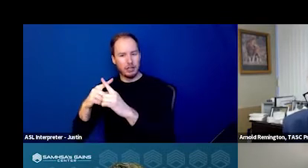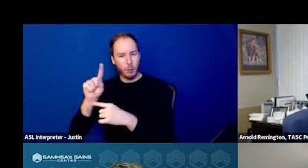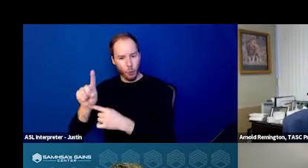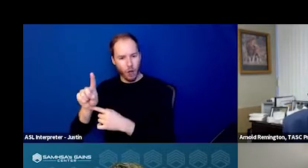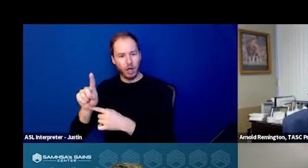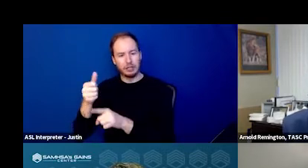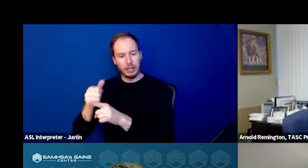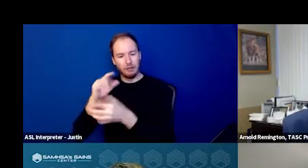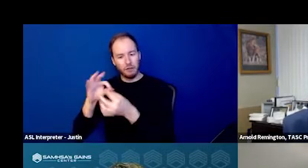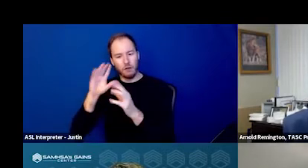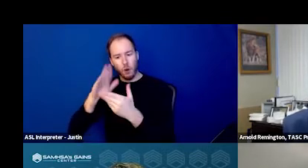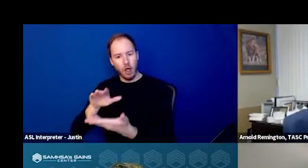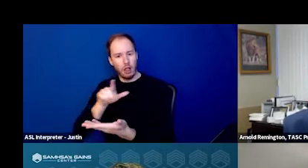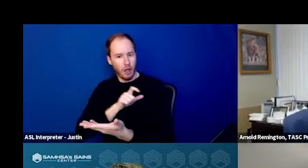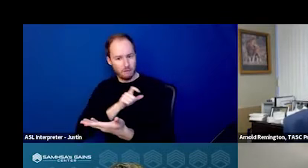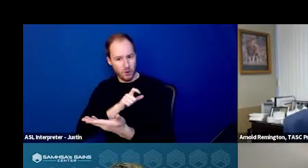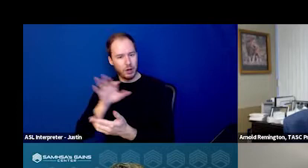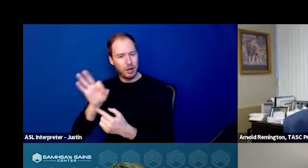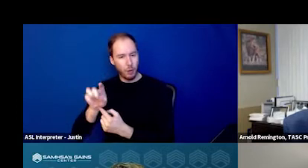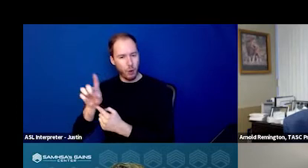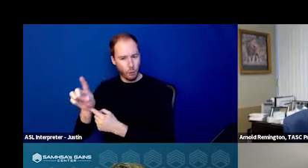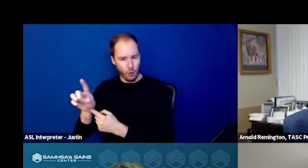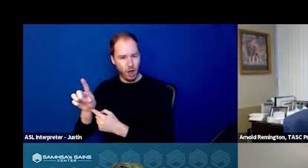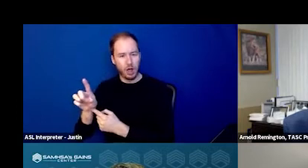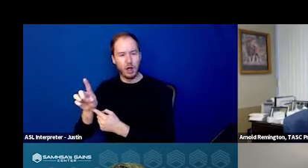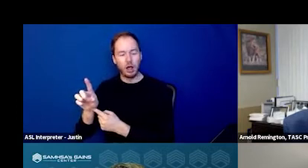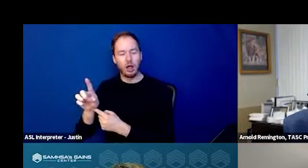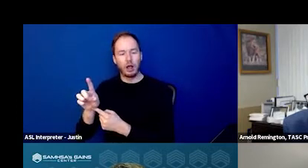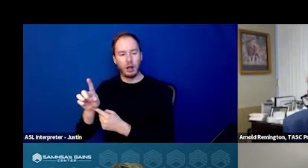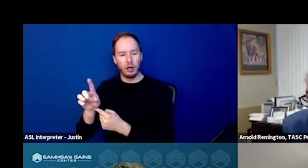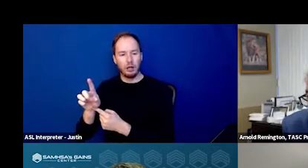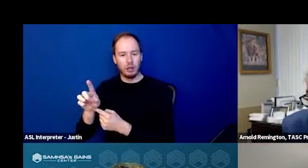So the 911 side and different states are operating